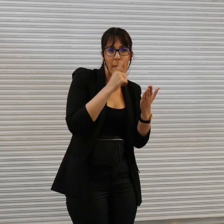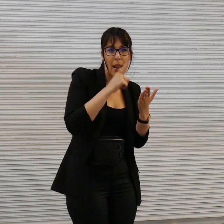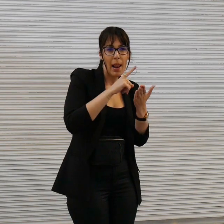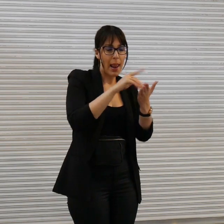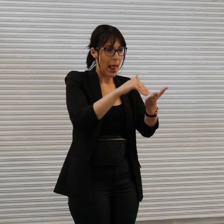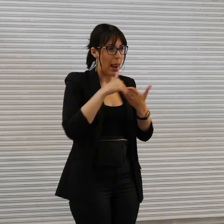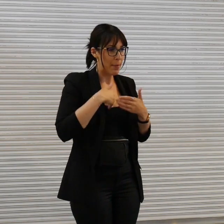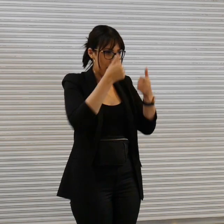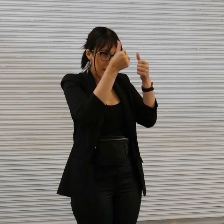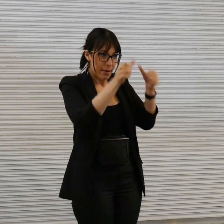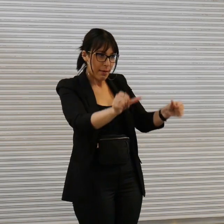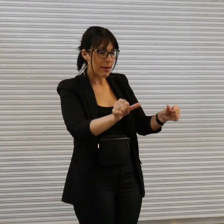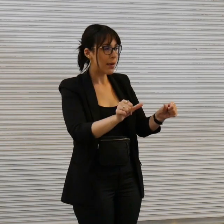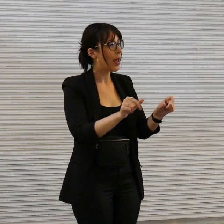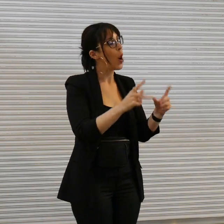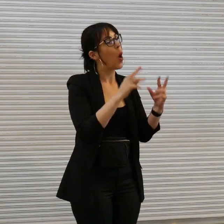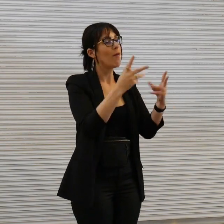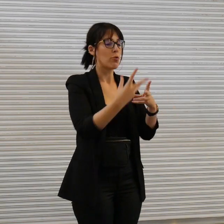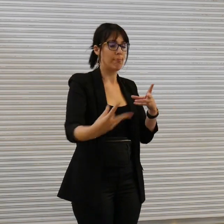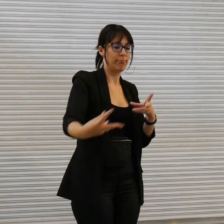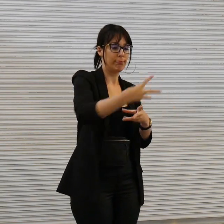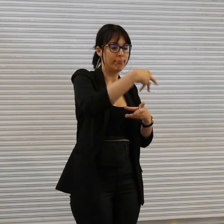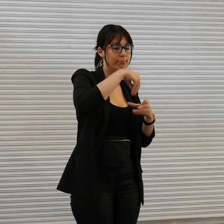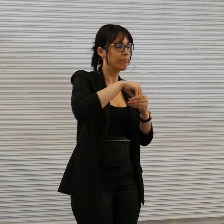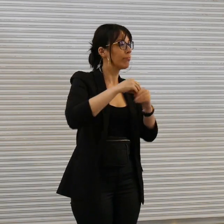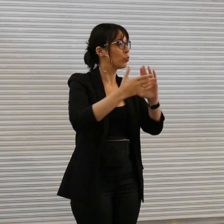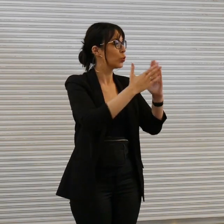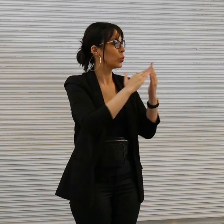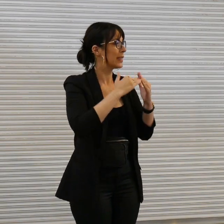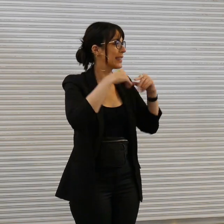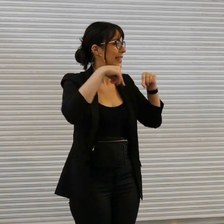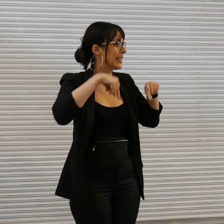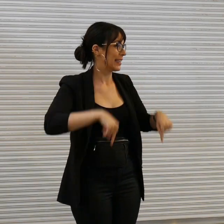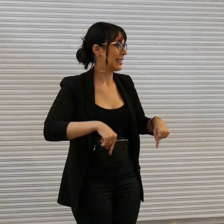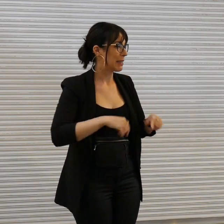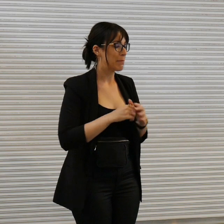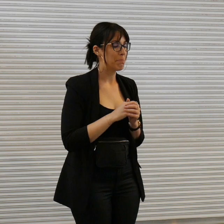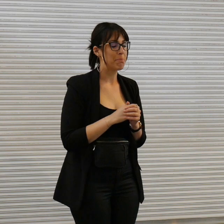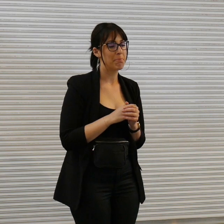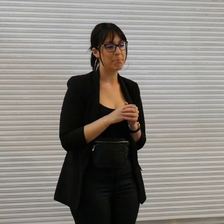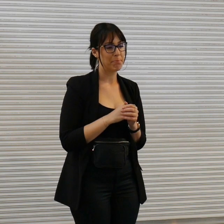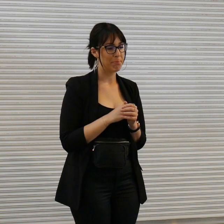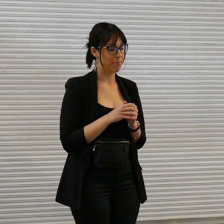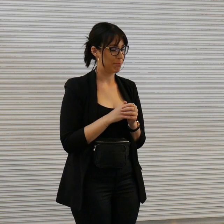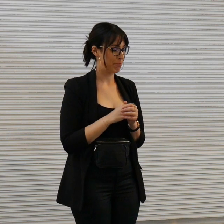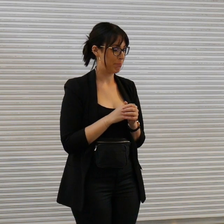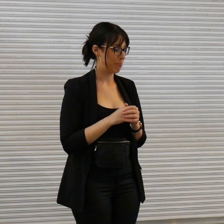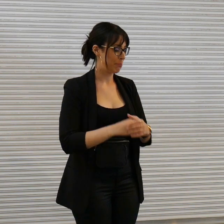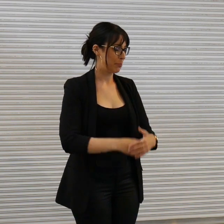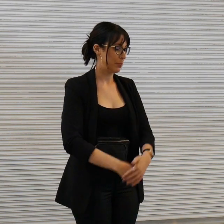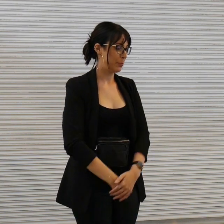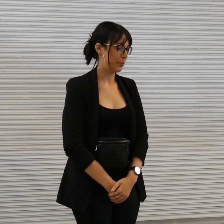you're becoming part of our community here at the at uh Yarra Sculpture Gallery I would like